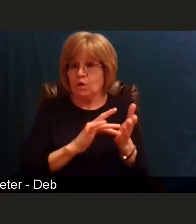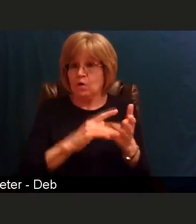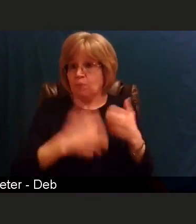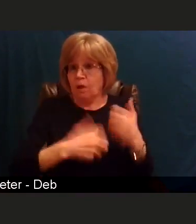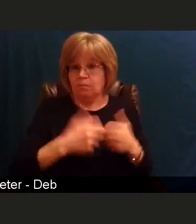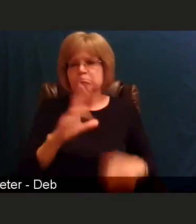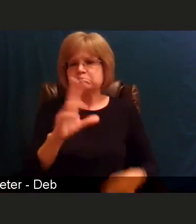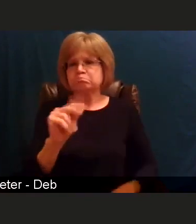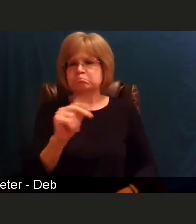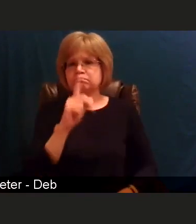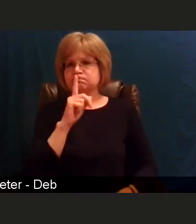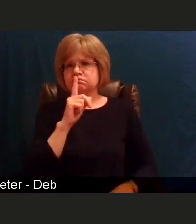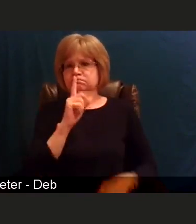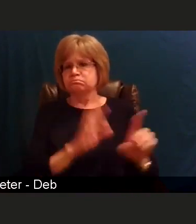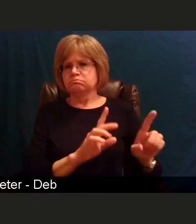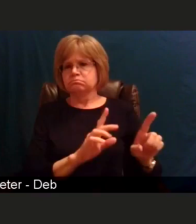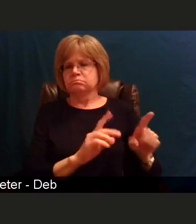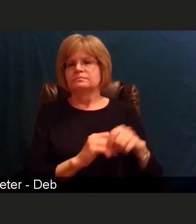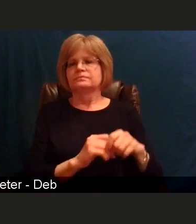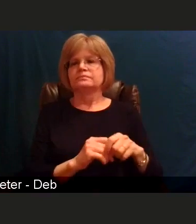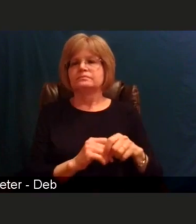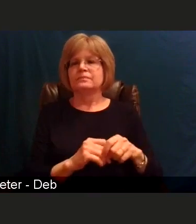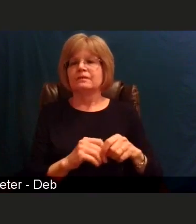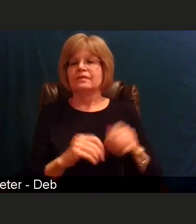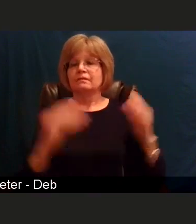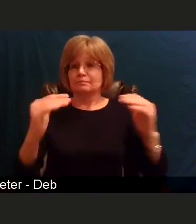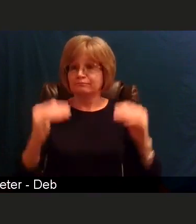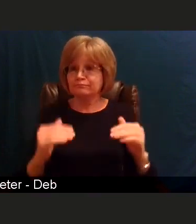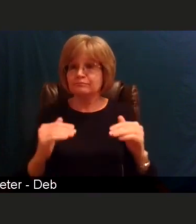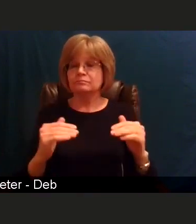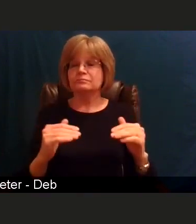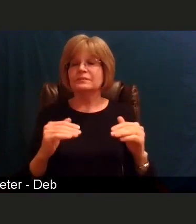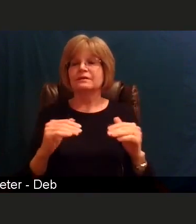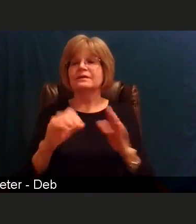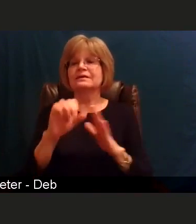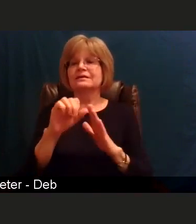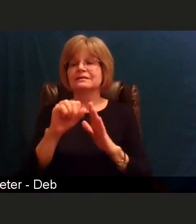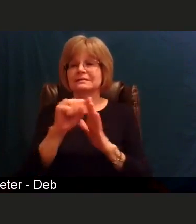of what the state of Delaware states is remaining phase one